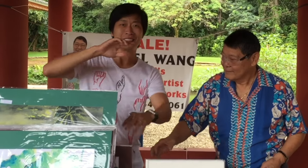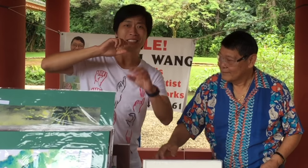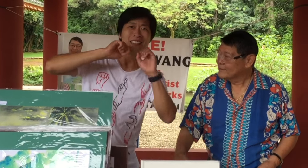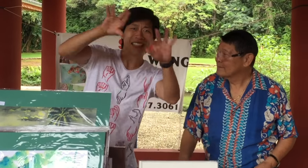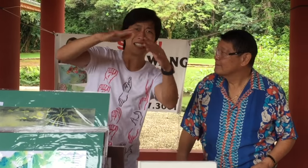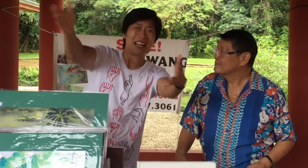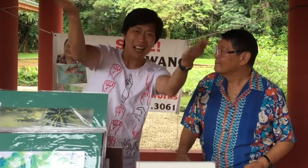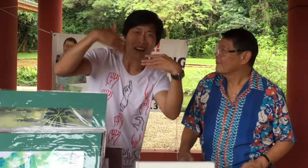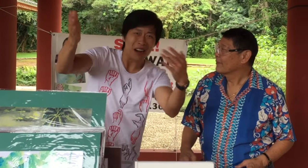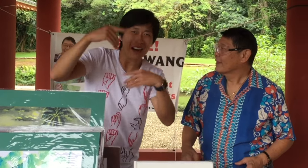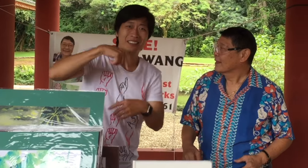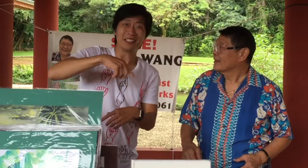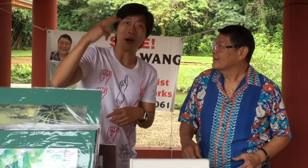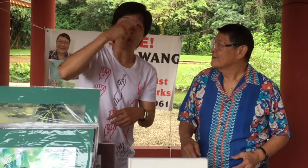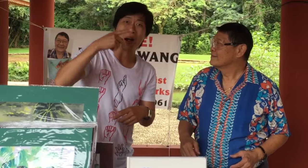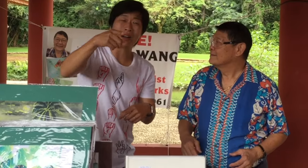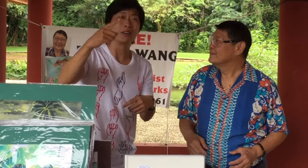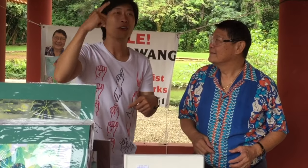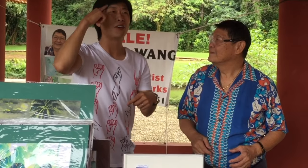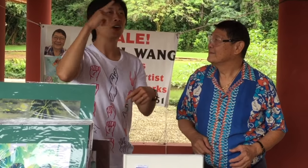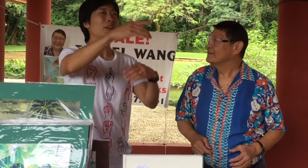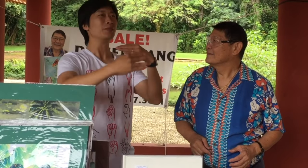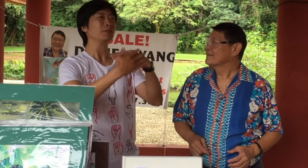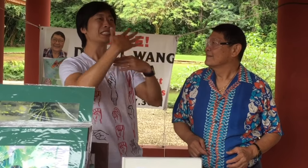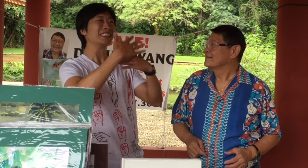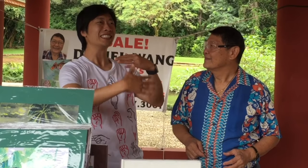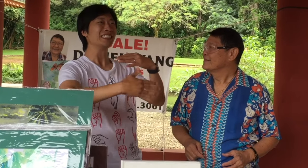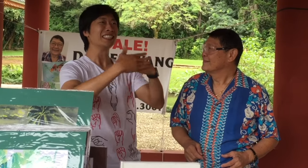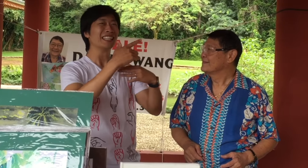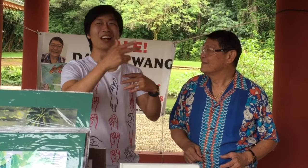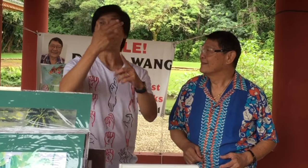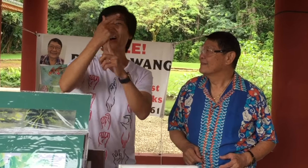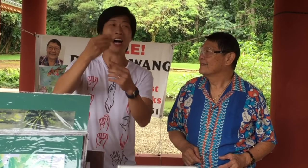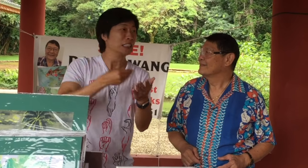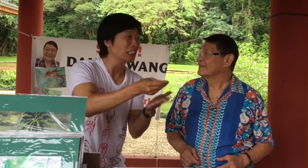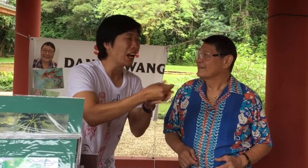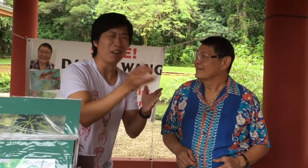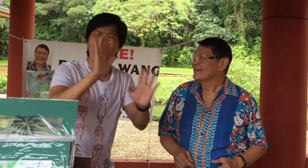Come on everybody! Come to Hawaii, not only for the beaches, hotels and shopping...